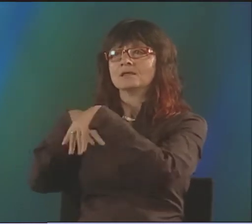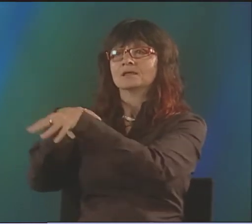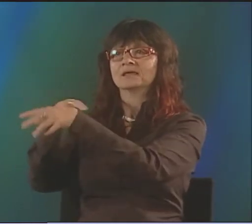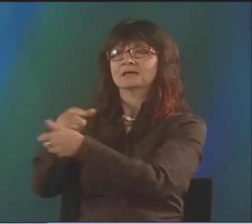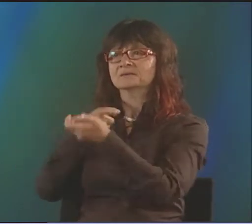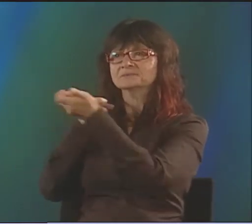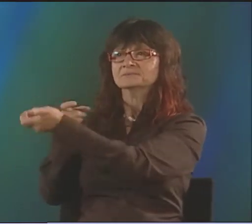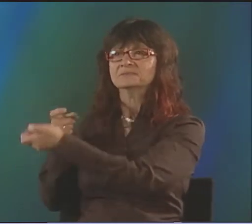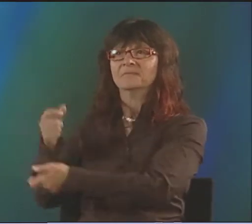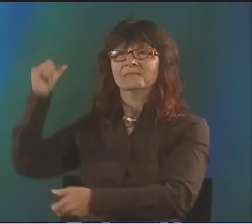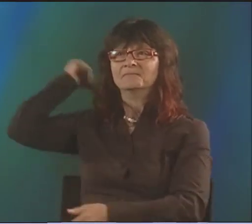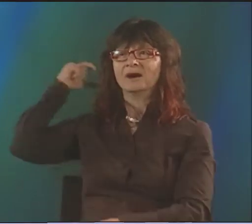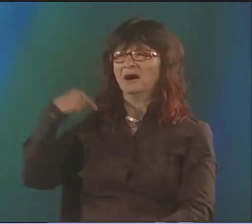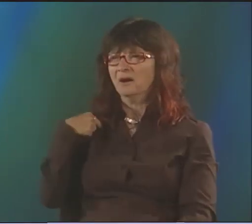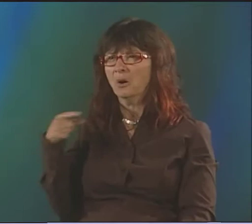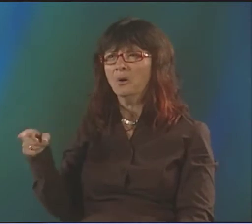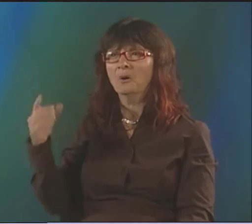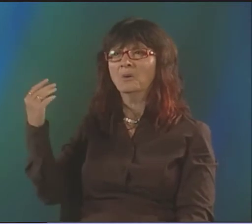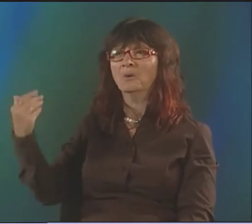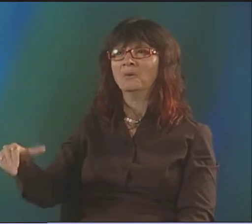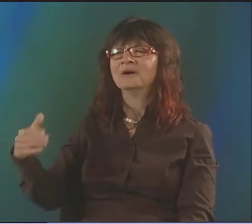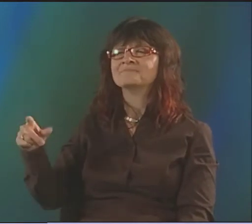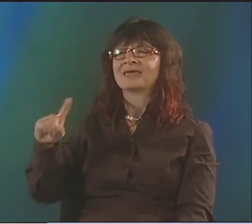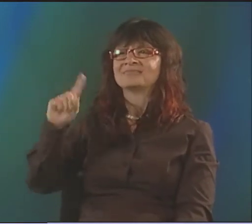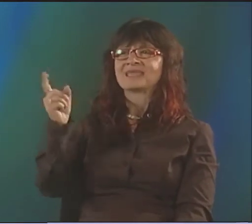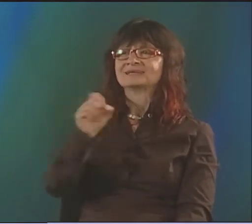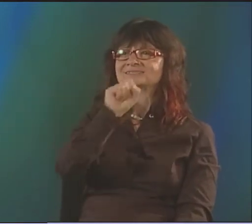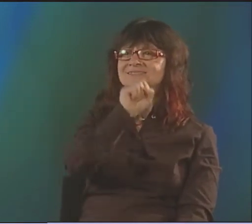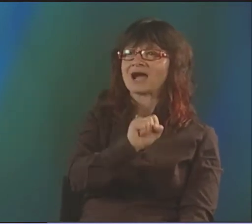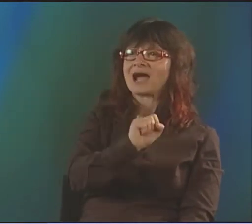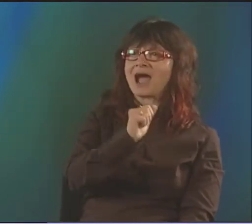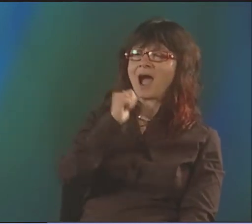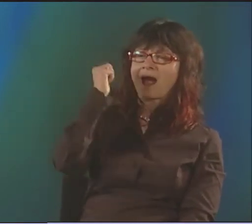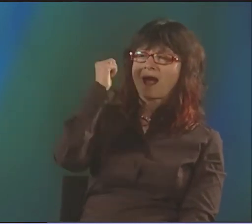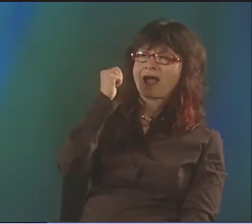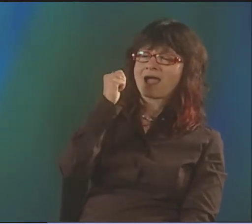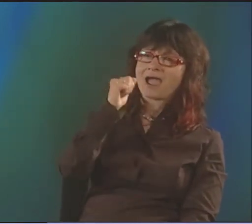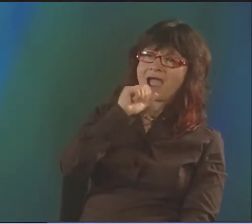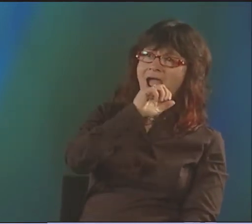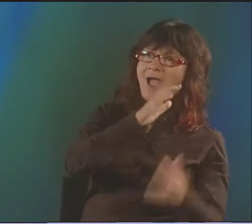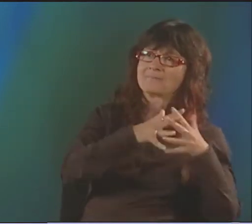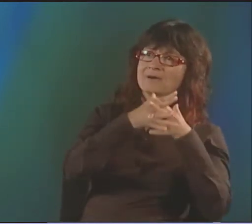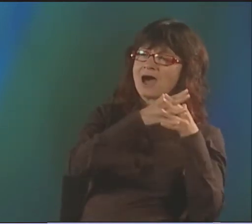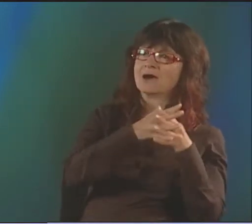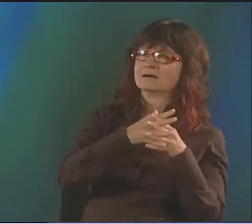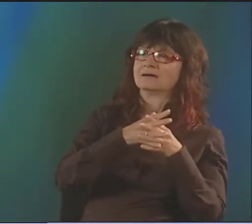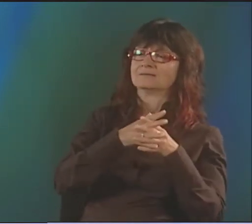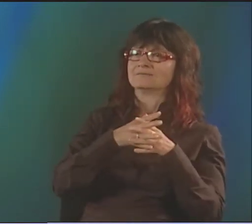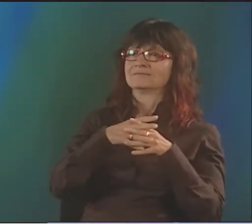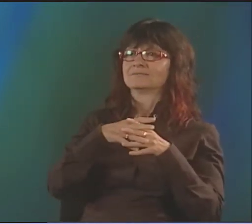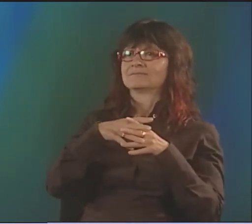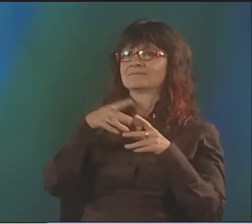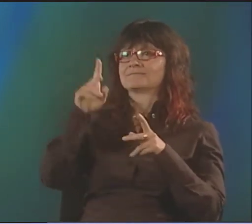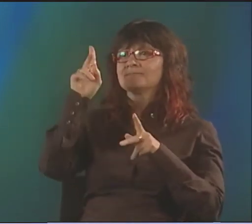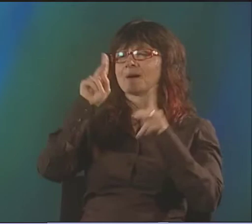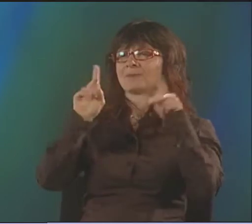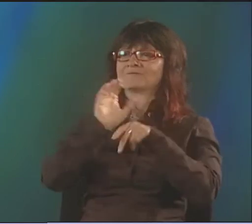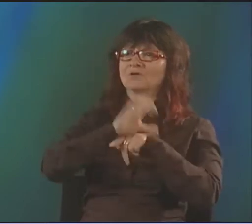AND IN SOUTH AFRICA AT THAT TIME, THE POLICE HAD COME, AND THEY WERE SHOOTING MARCHERS IN A FUNERAL PROCESSION